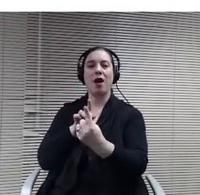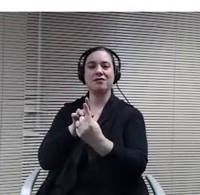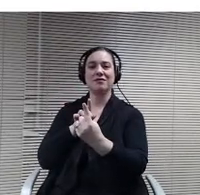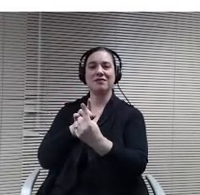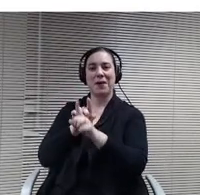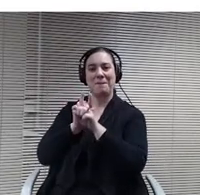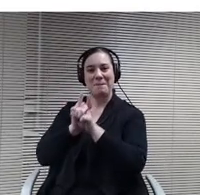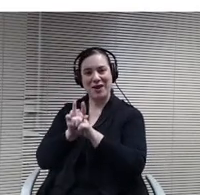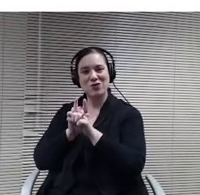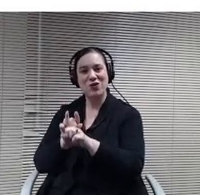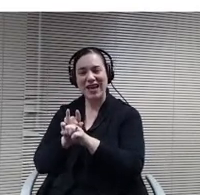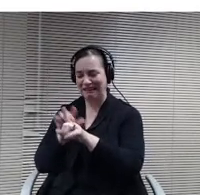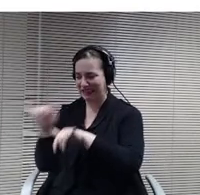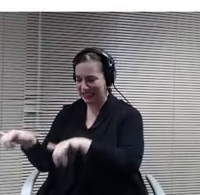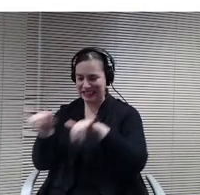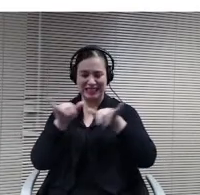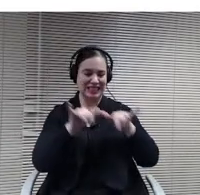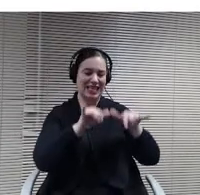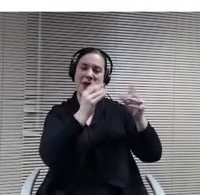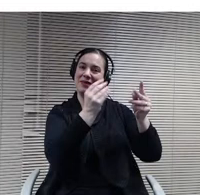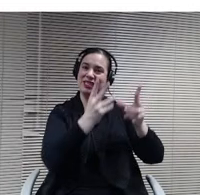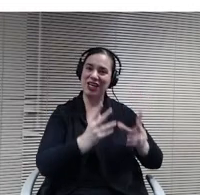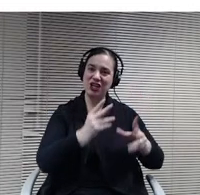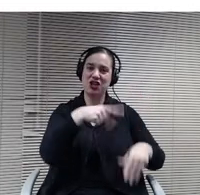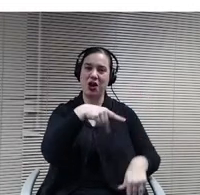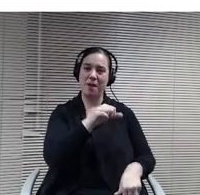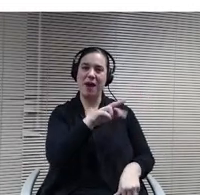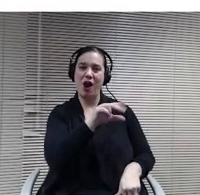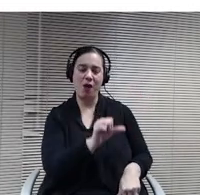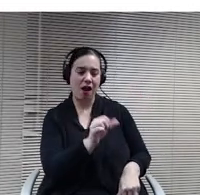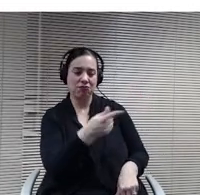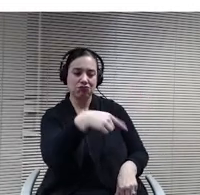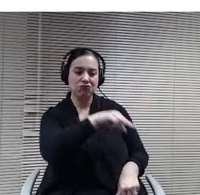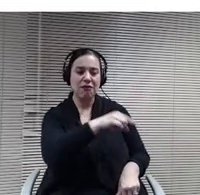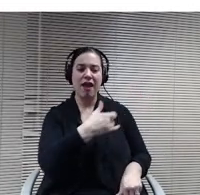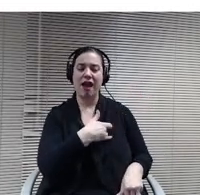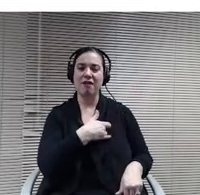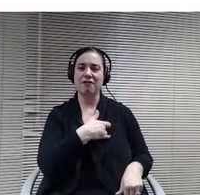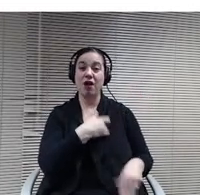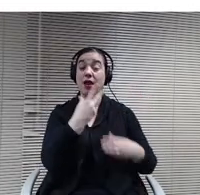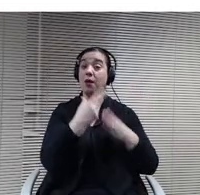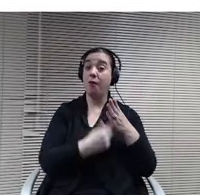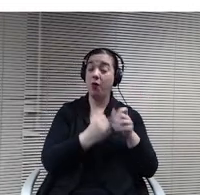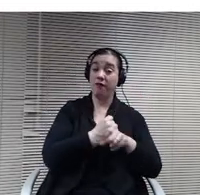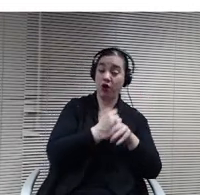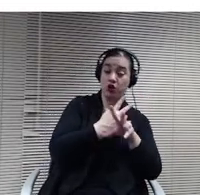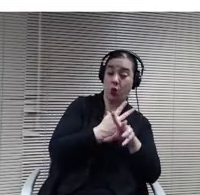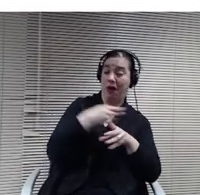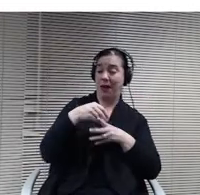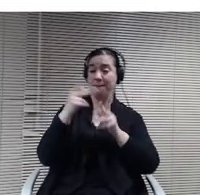the teachers found. Our parents and teachers have a better opportunity to, both virtual and in person. Do some one or more